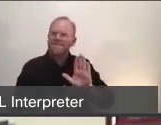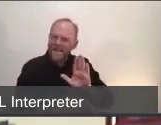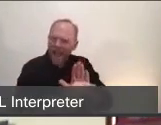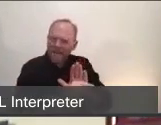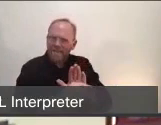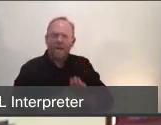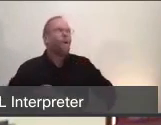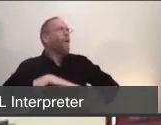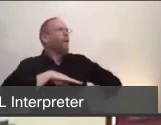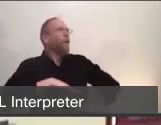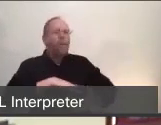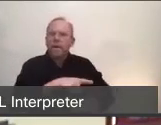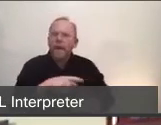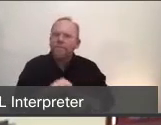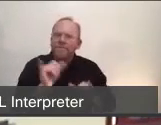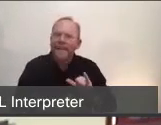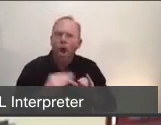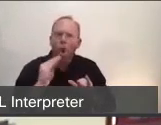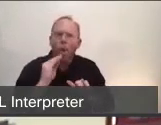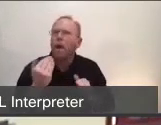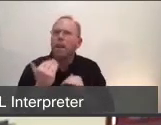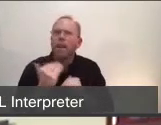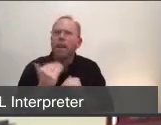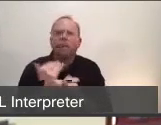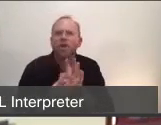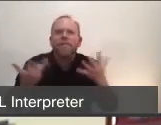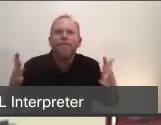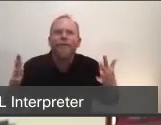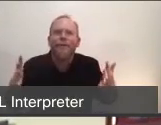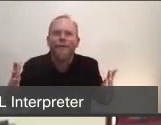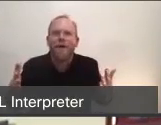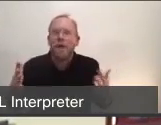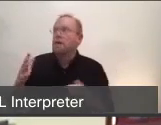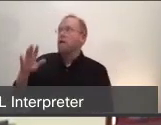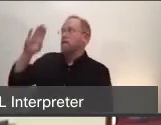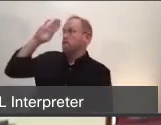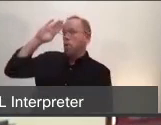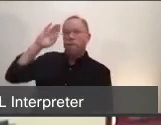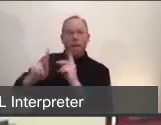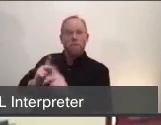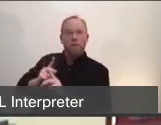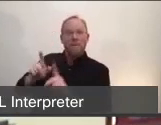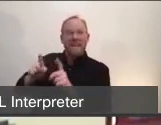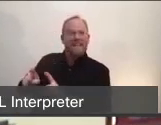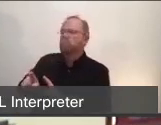but so far none of our firefighters have tested positive. We have had a total of four people that have been involved in the response